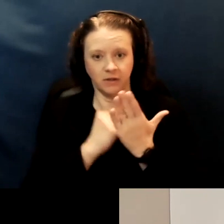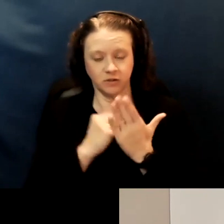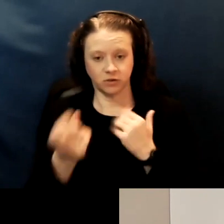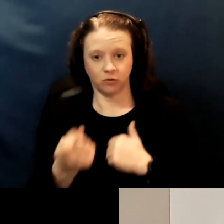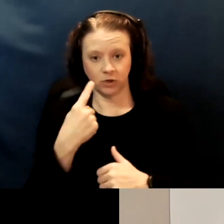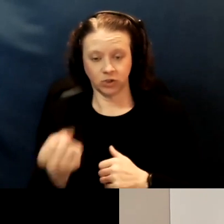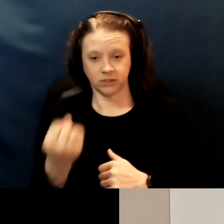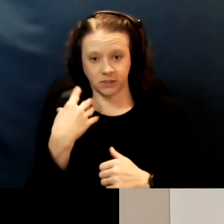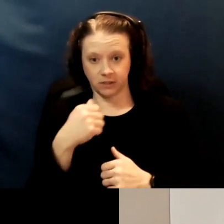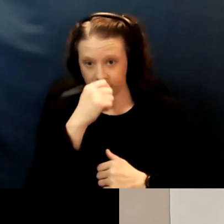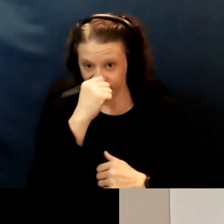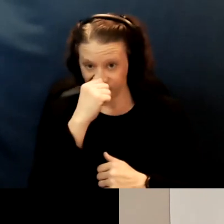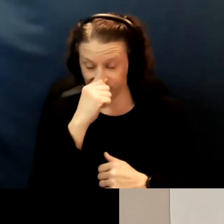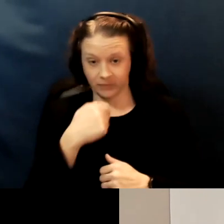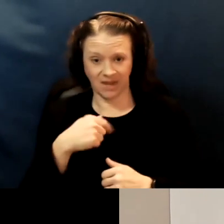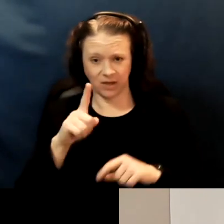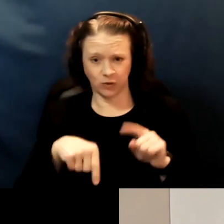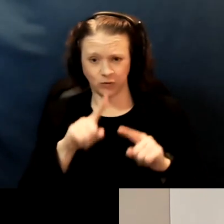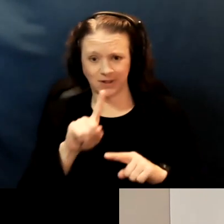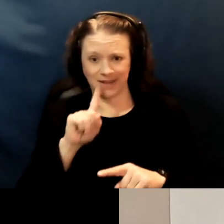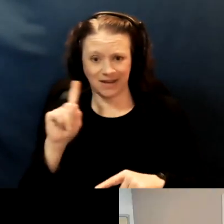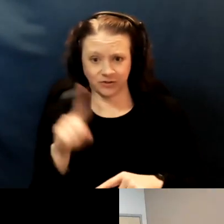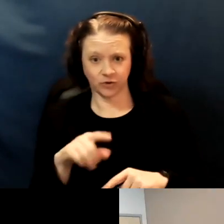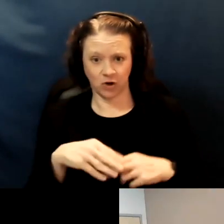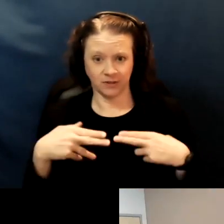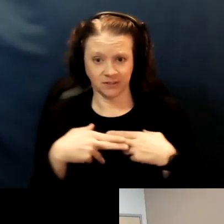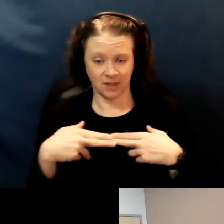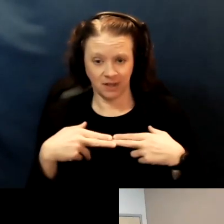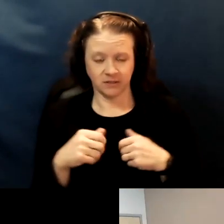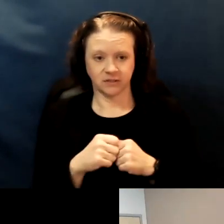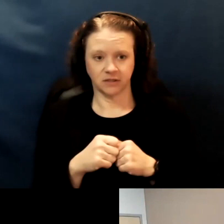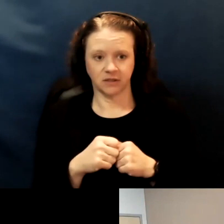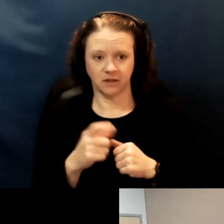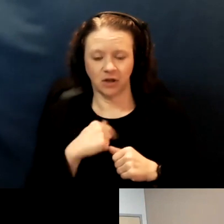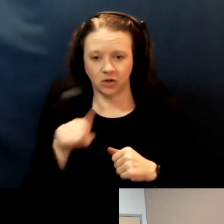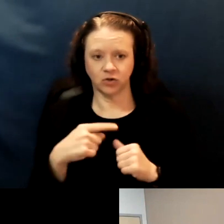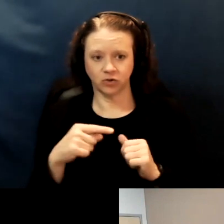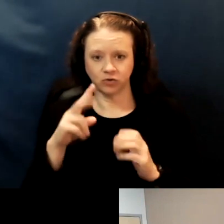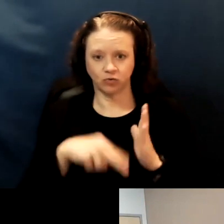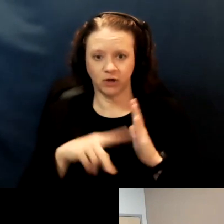that I couldn't really answer on slides. So I'll just read the question out loud.